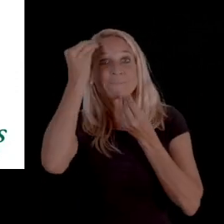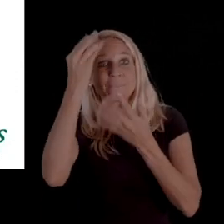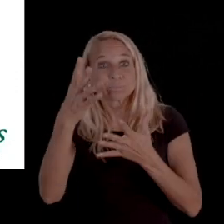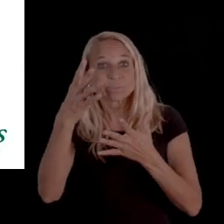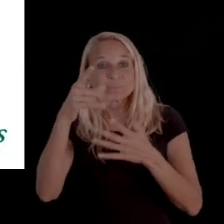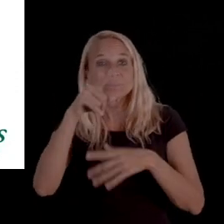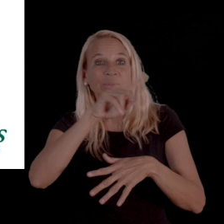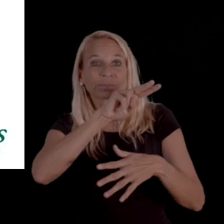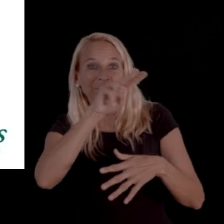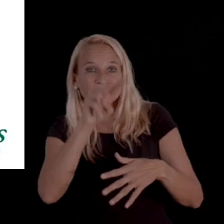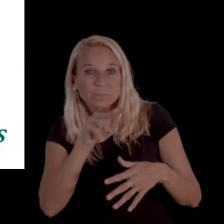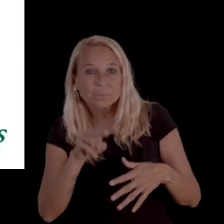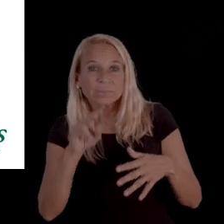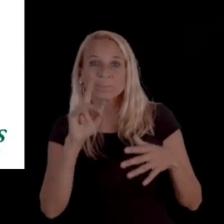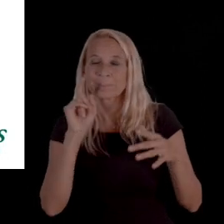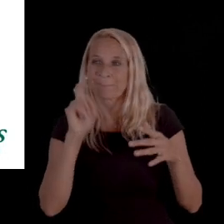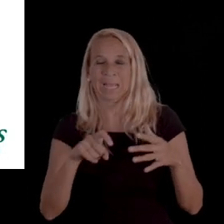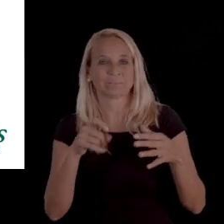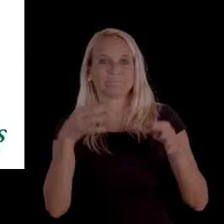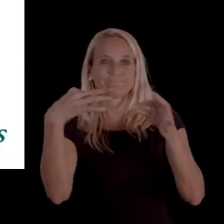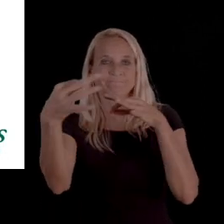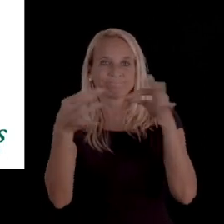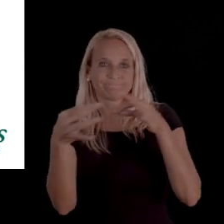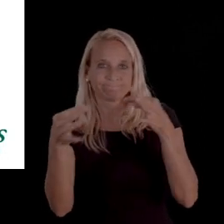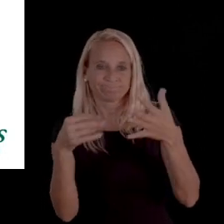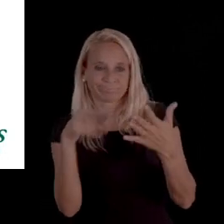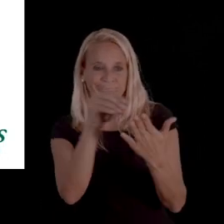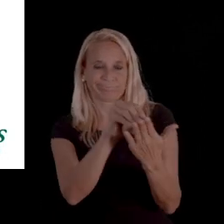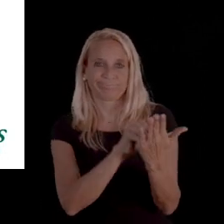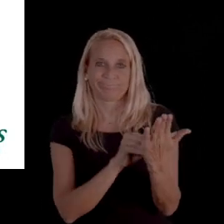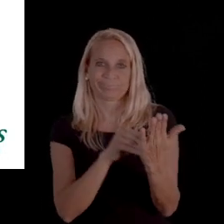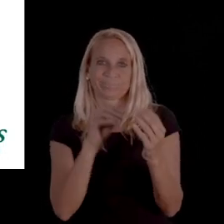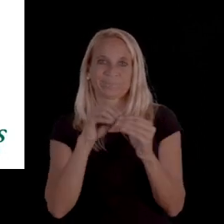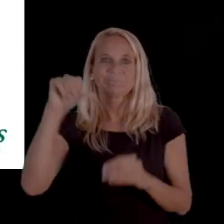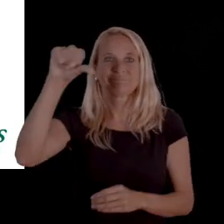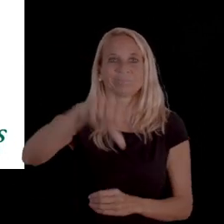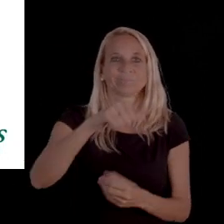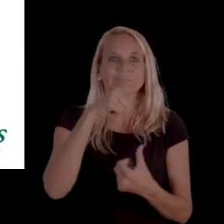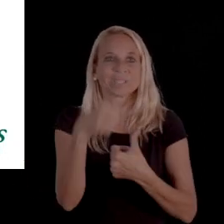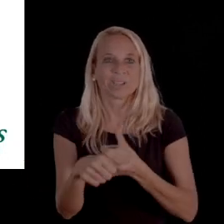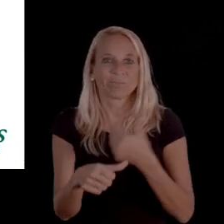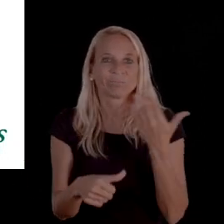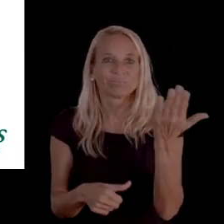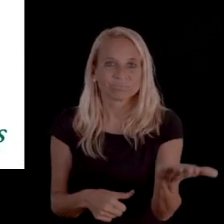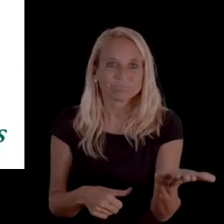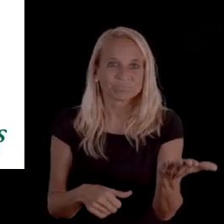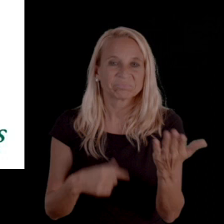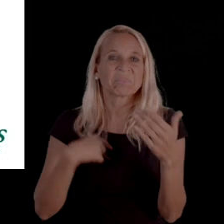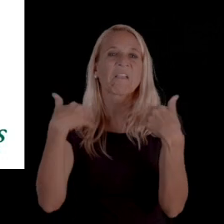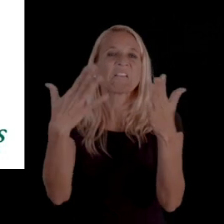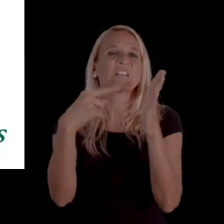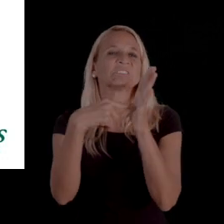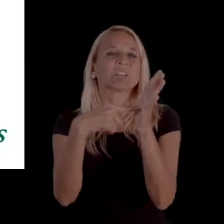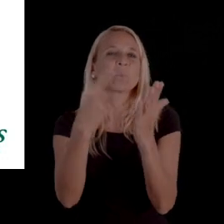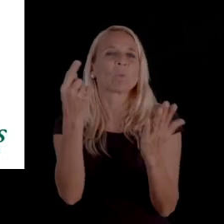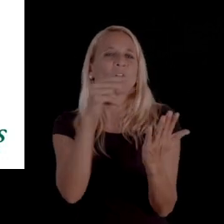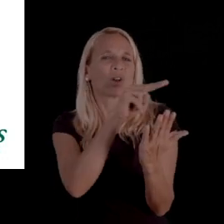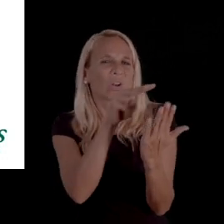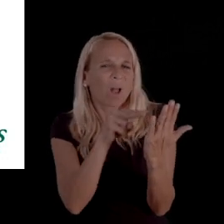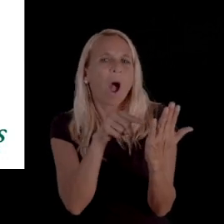so information that has to be present in the denial notices. And we do provide samples on what to look for